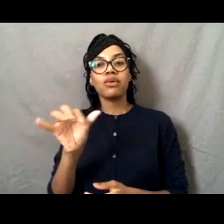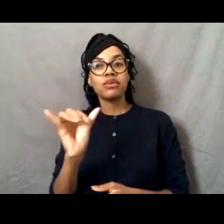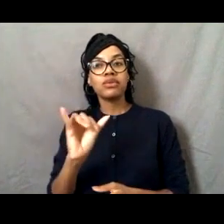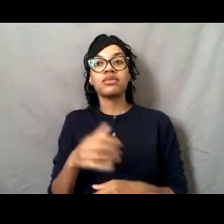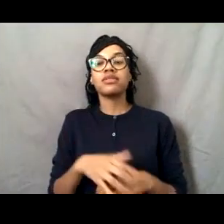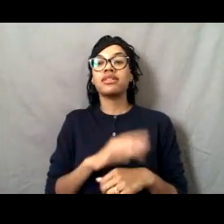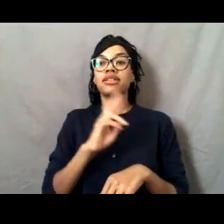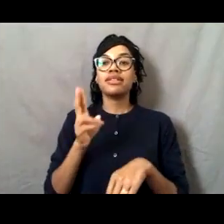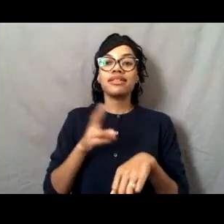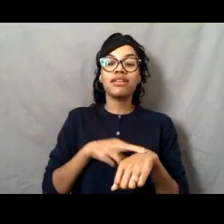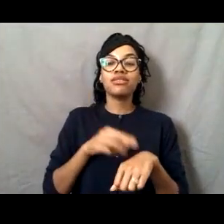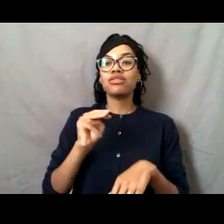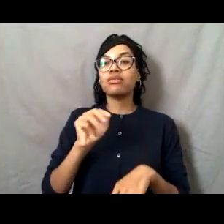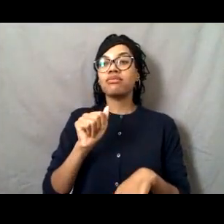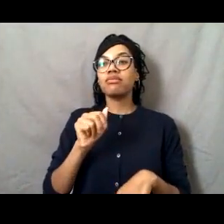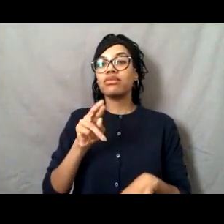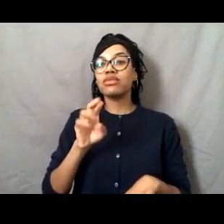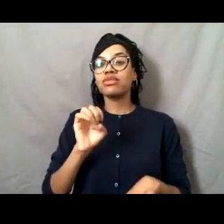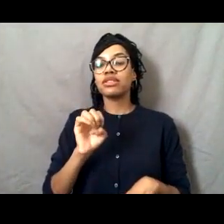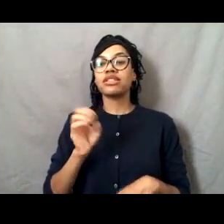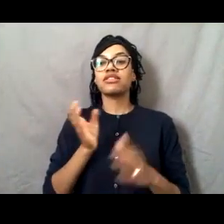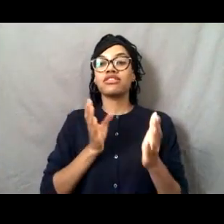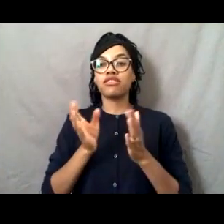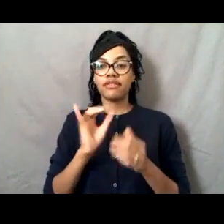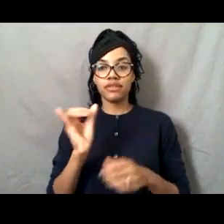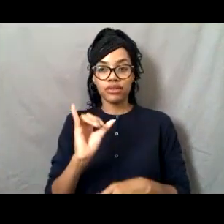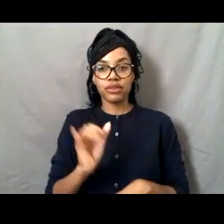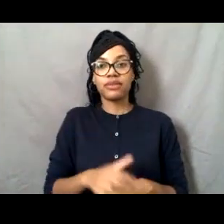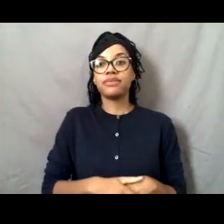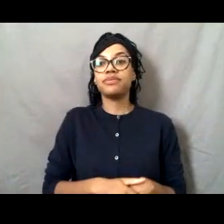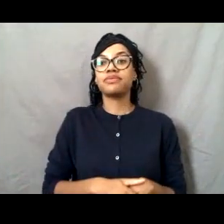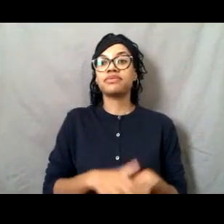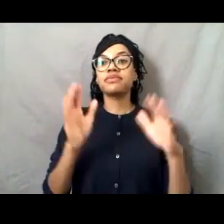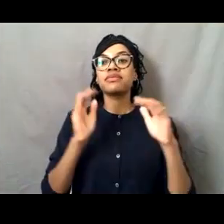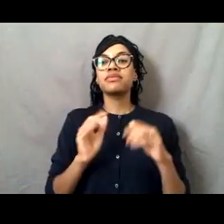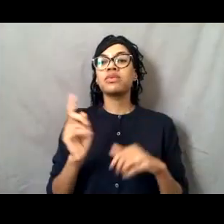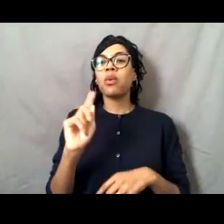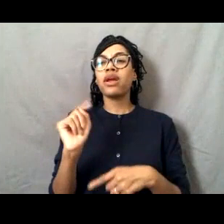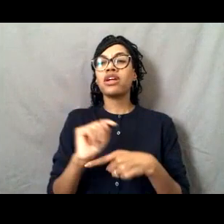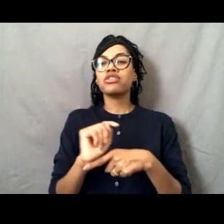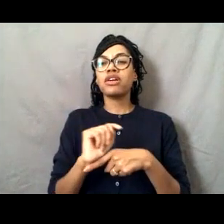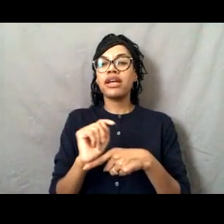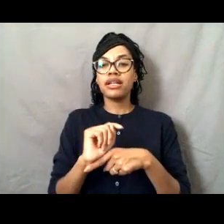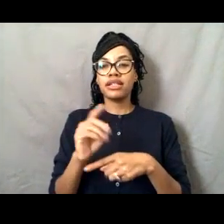And our initial training is held at the US Coast Guard Academy in New London, Connecticut.